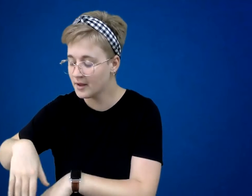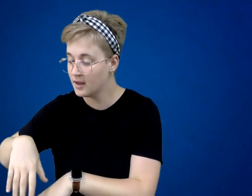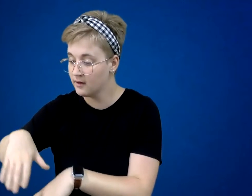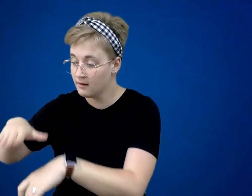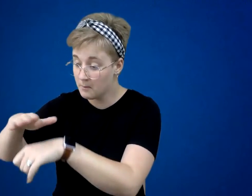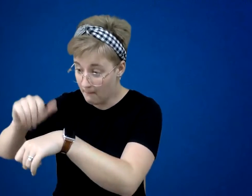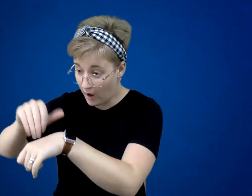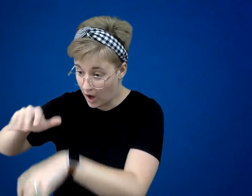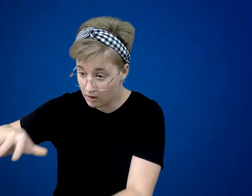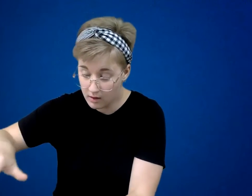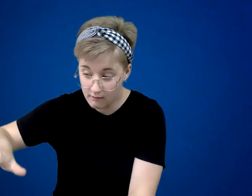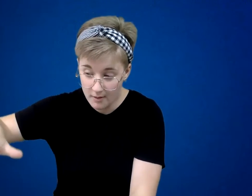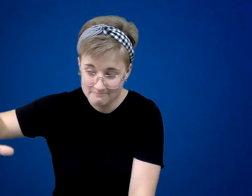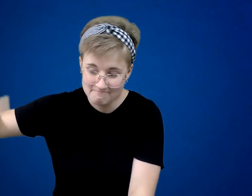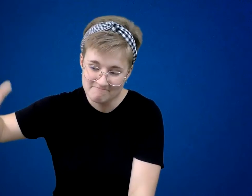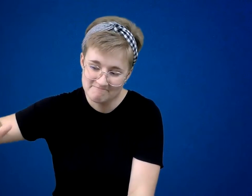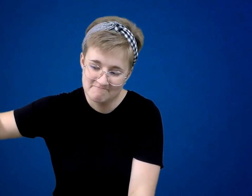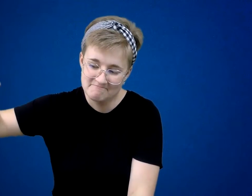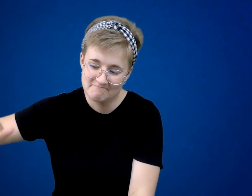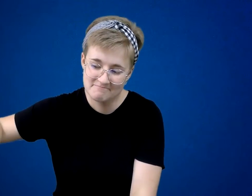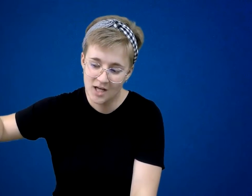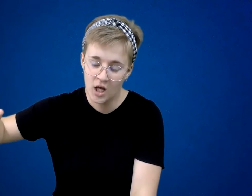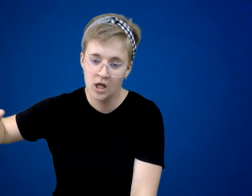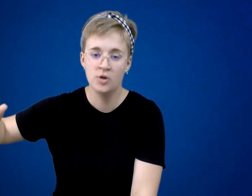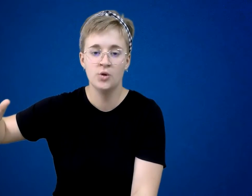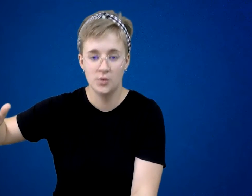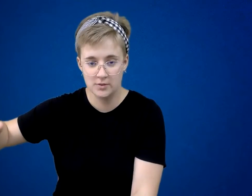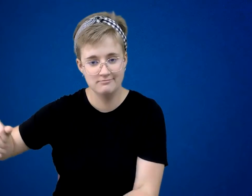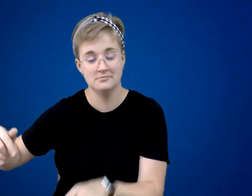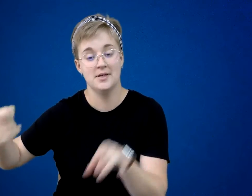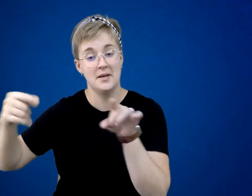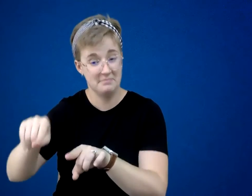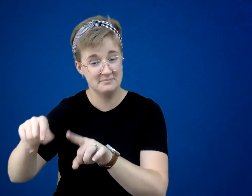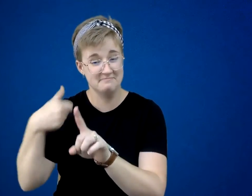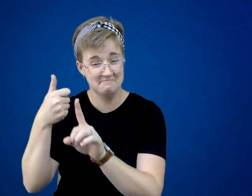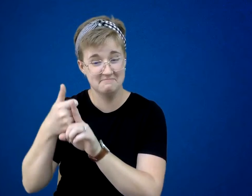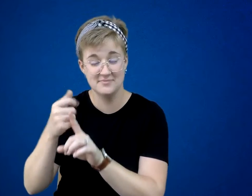And then it happened. There was a movement through the darkness to little Willy’s right.